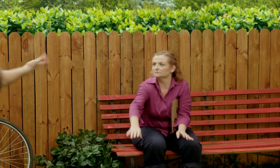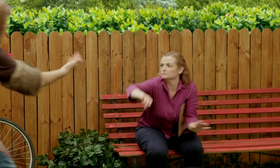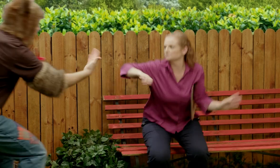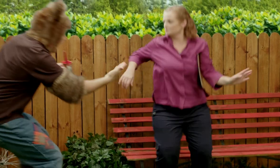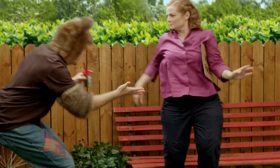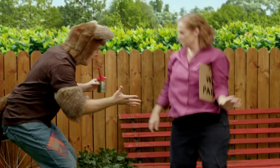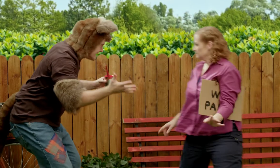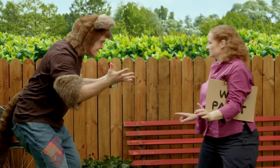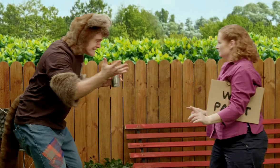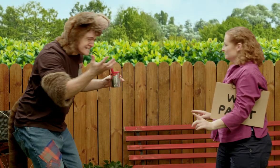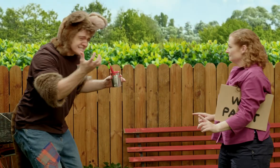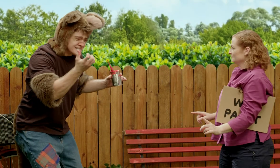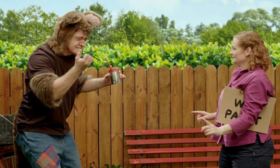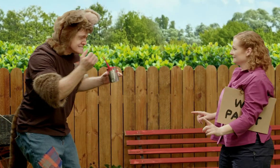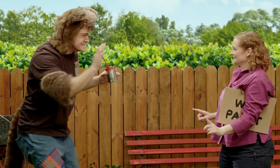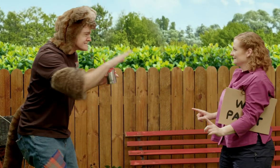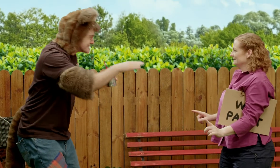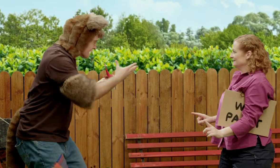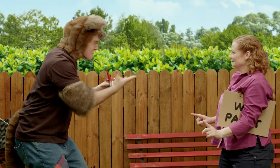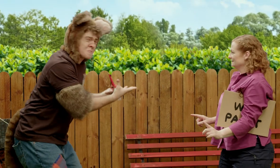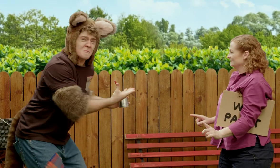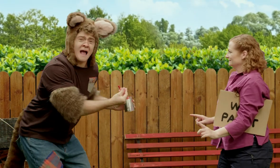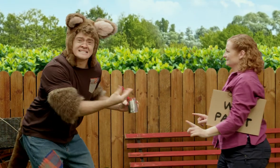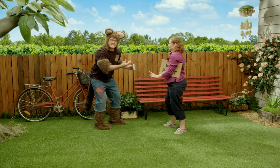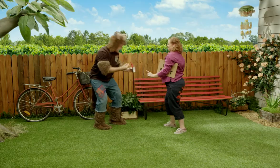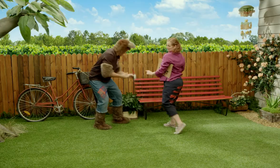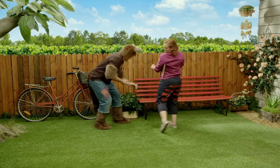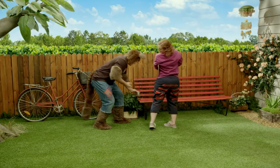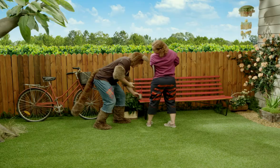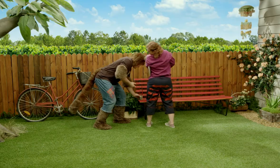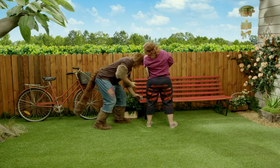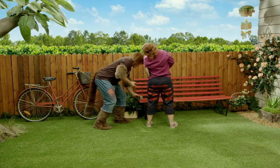Sally, Sally, Sally, Sally! Oh, it's wet;